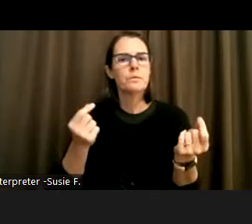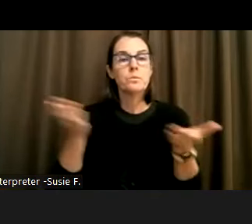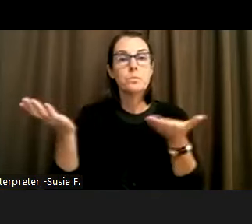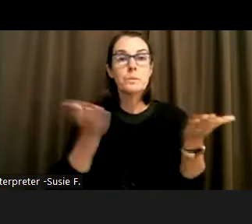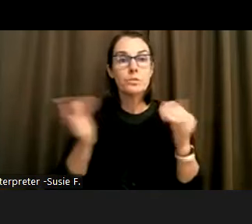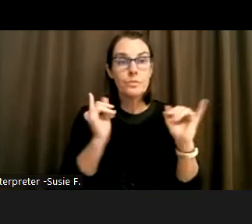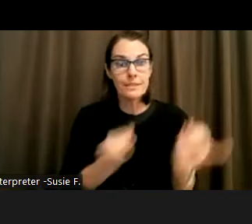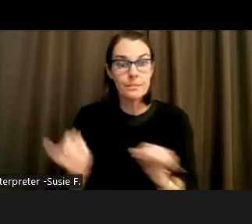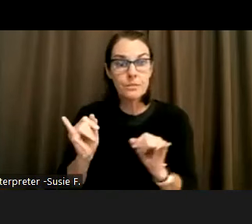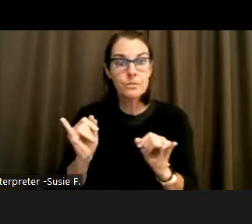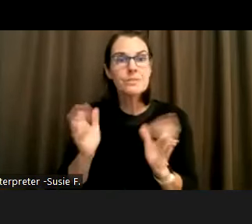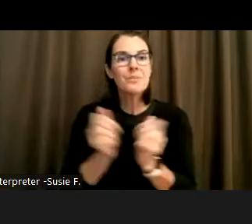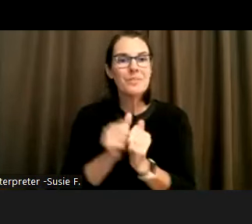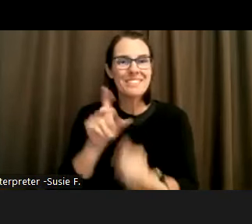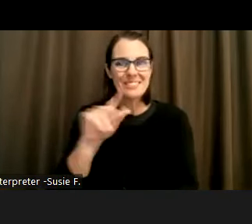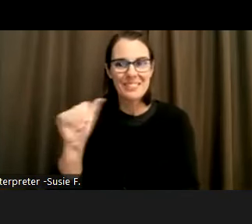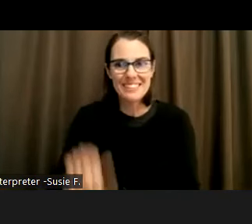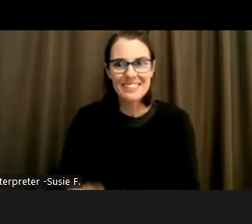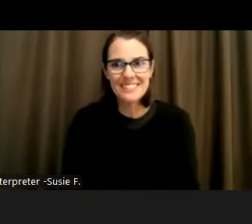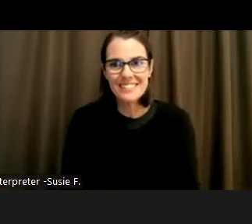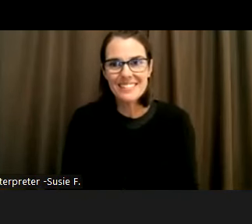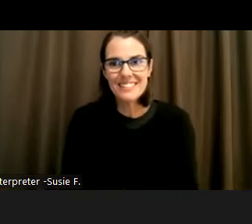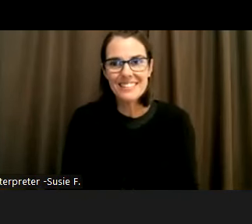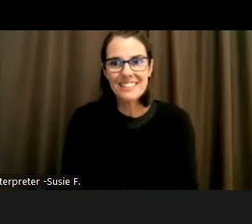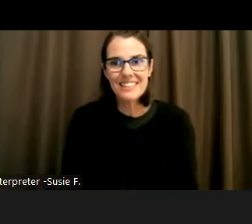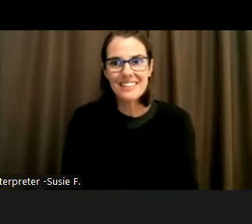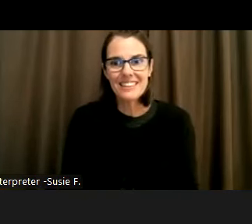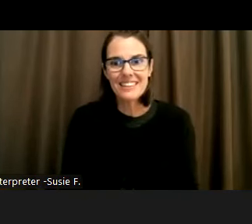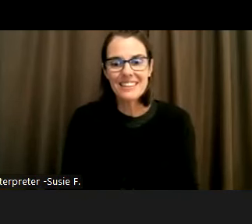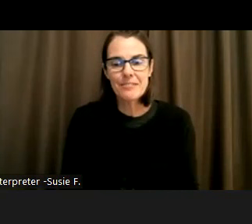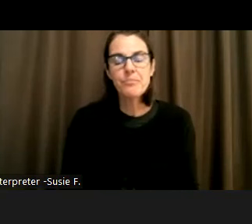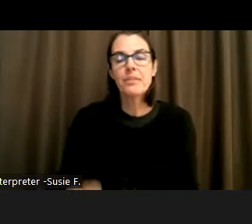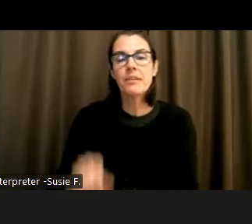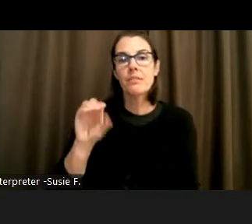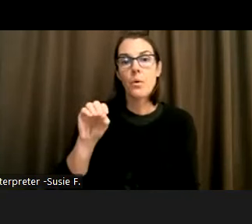with disabilities. The ODC's